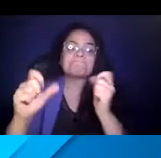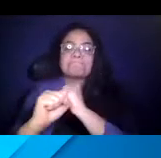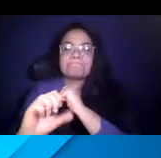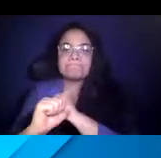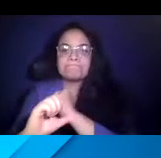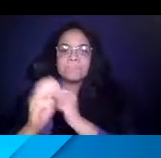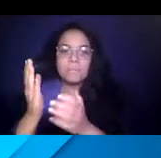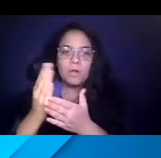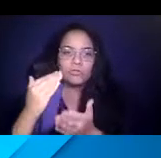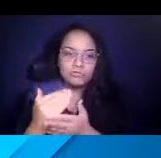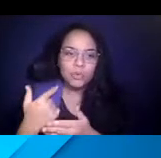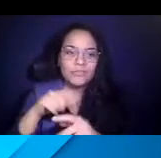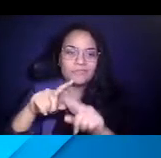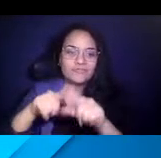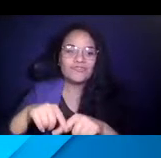14:56:11 We rely highly on social media.